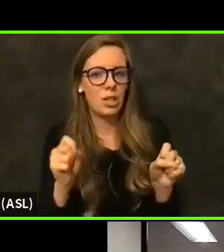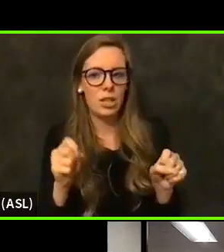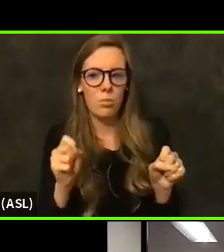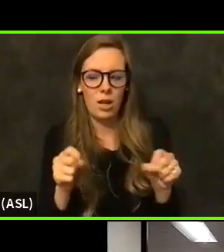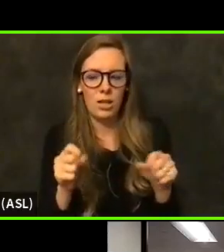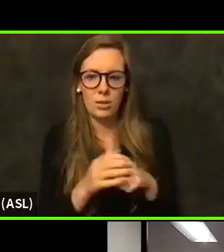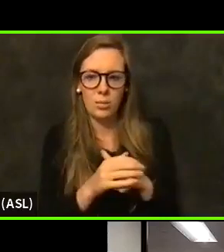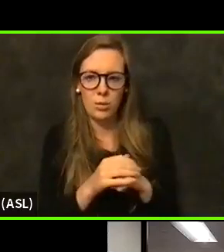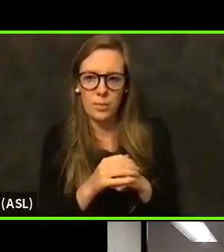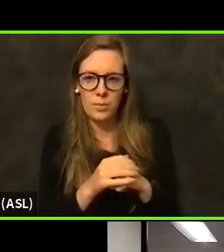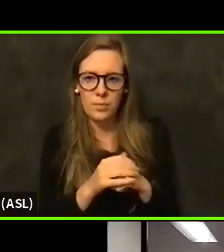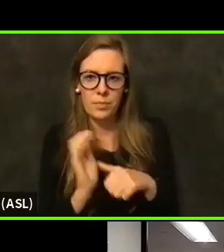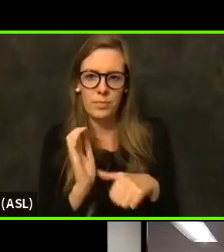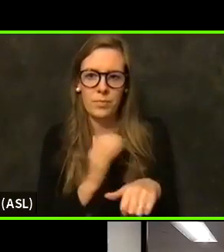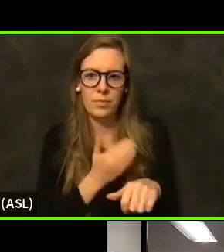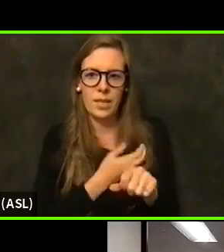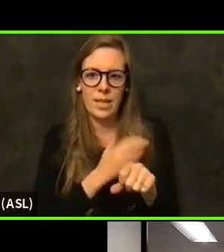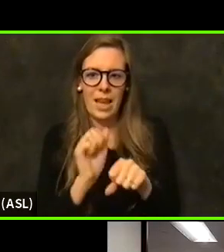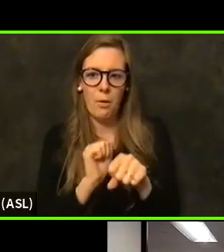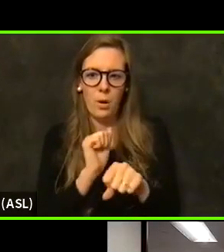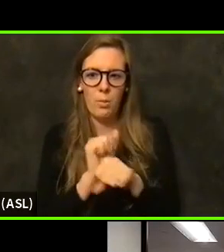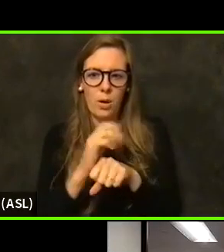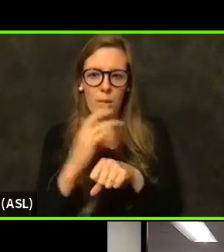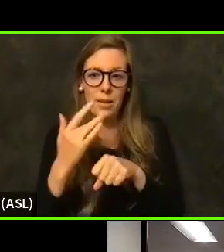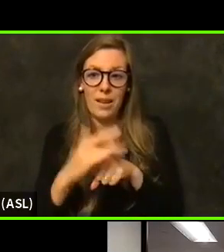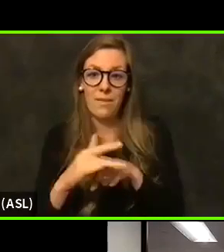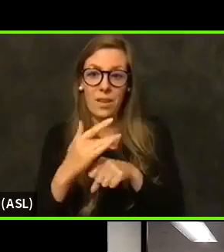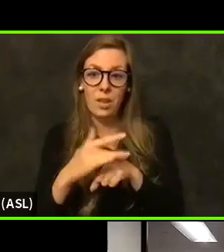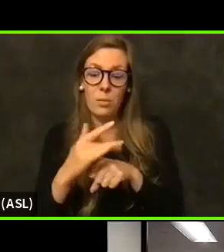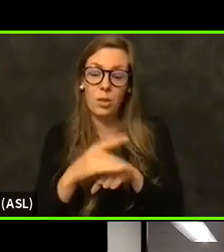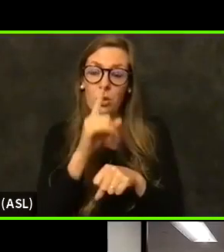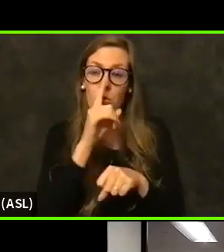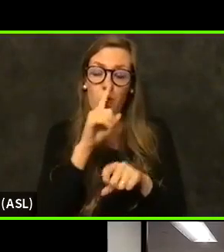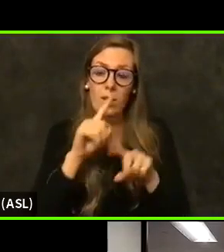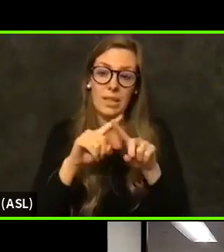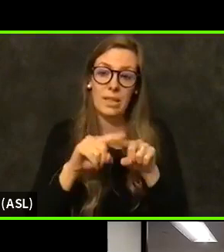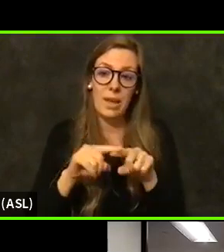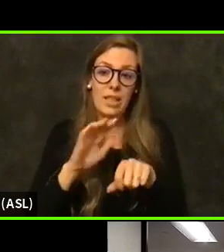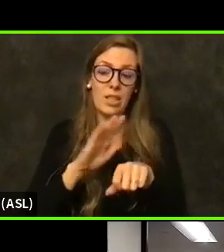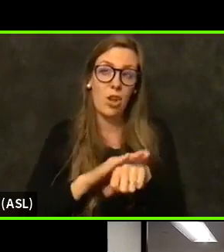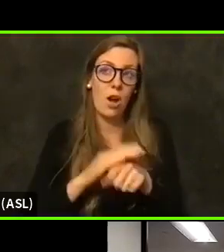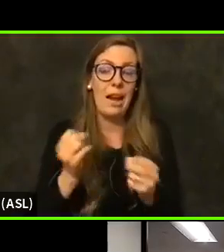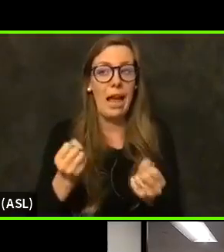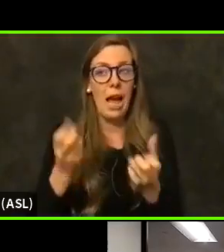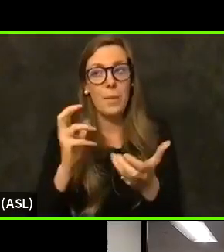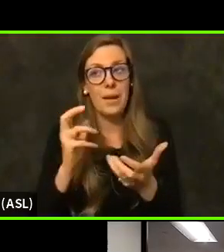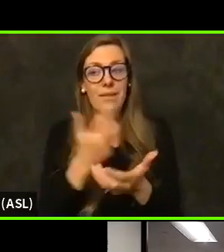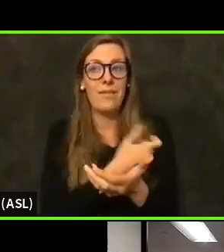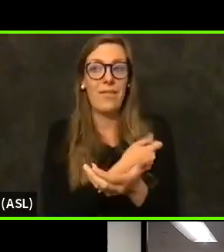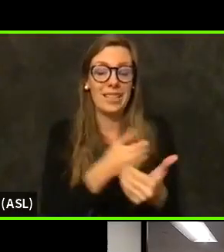our appointment availability is really predicated on our vaccine supply from the state.